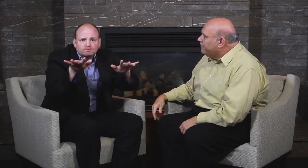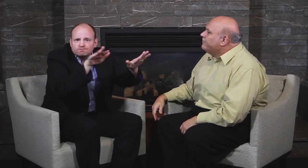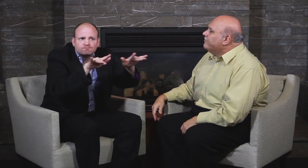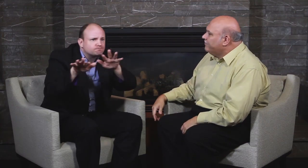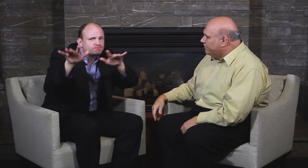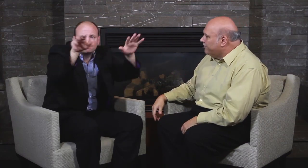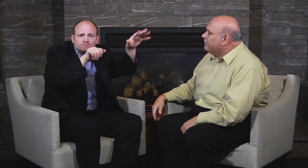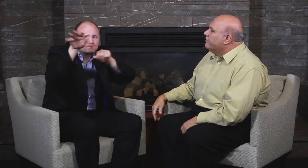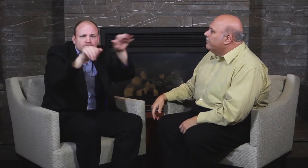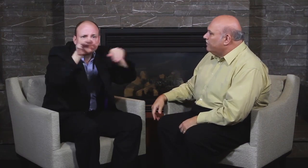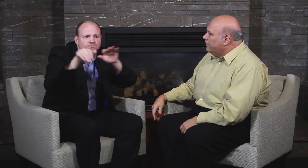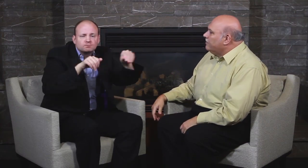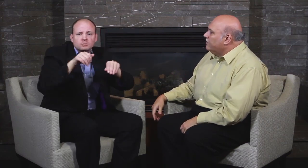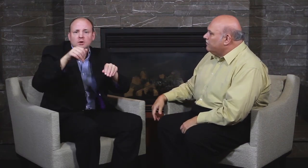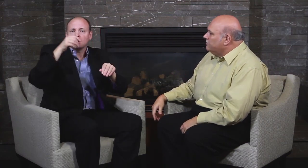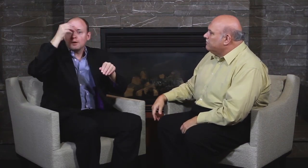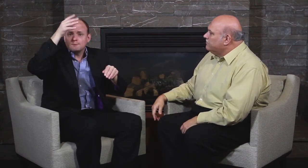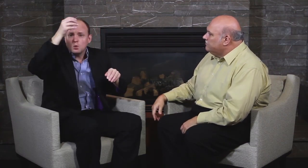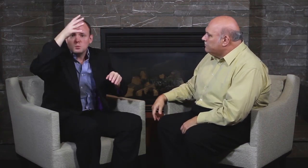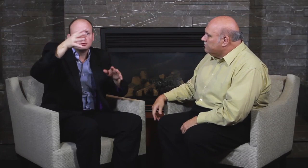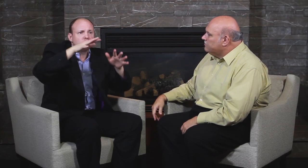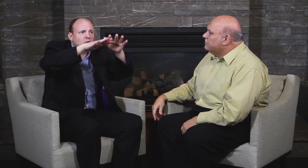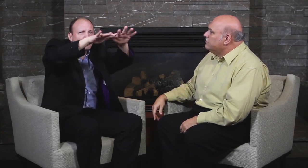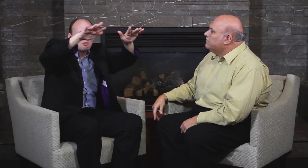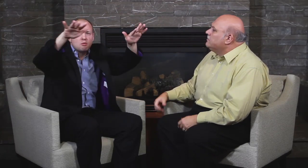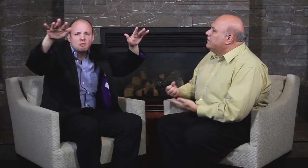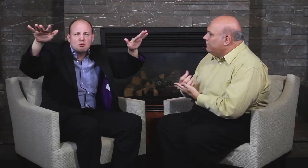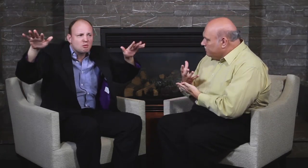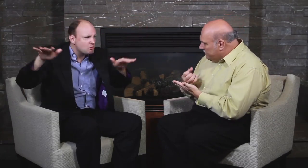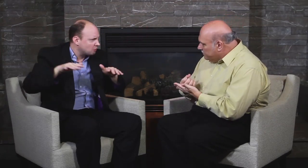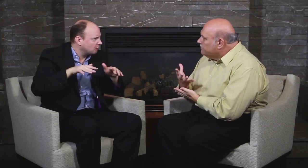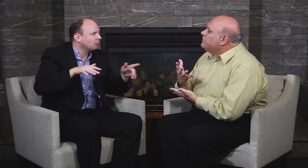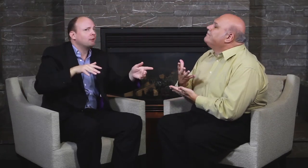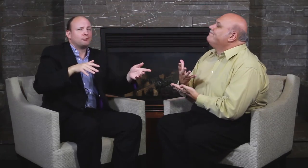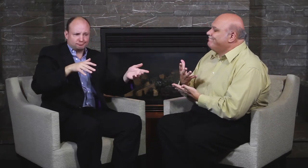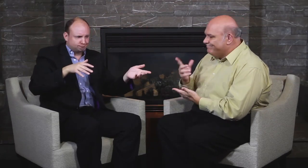all the information. He wanted to make news